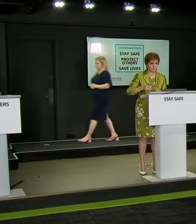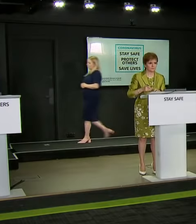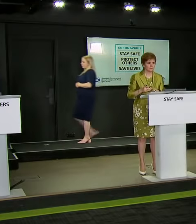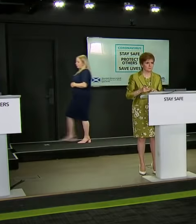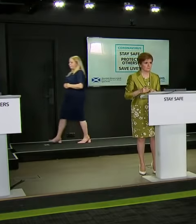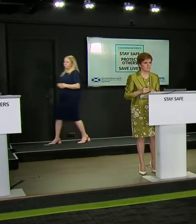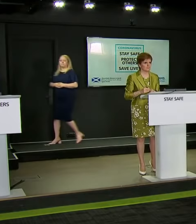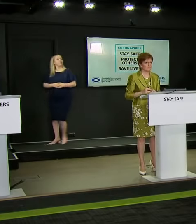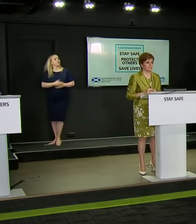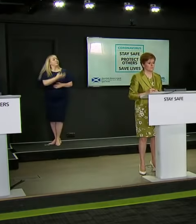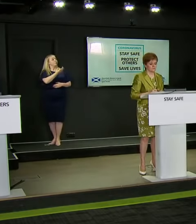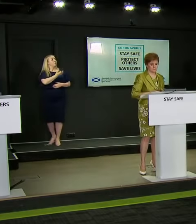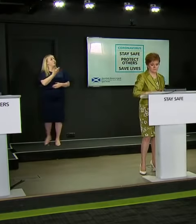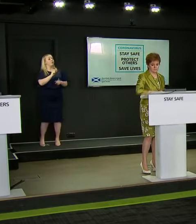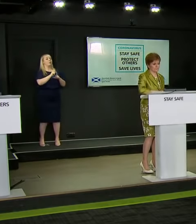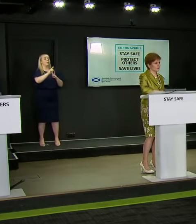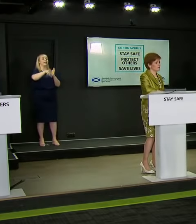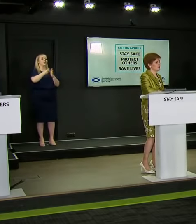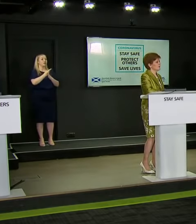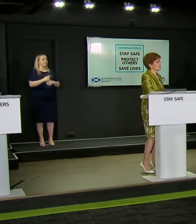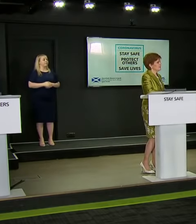Adele Merson from the P&J. Good afternoon, First Minister.